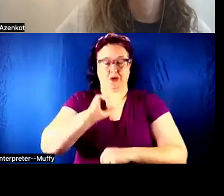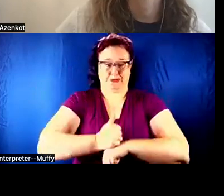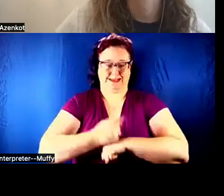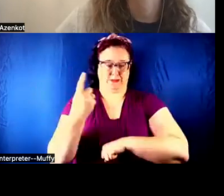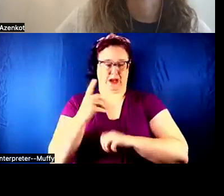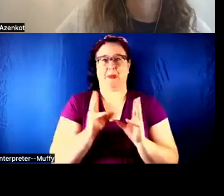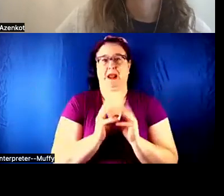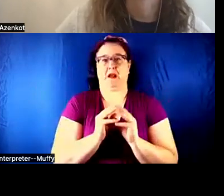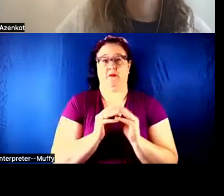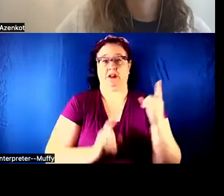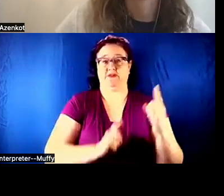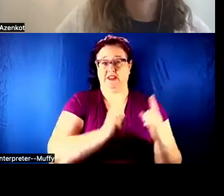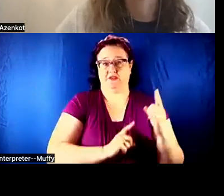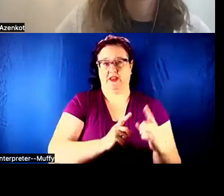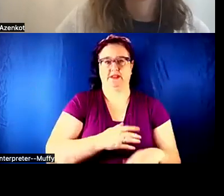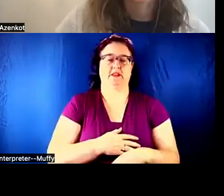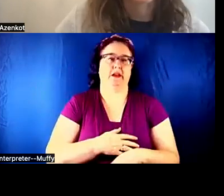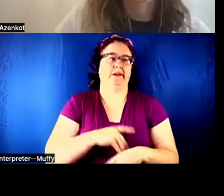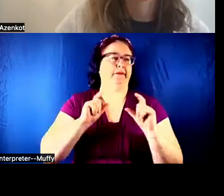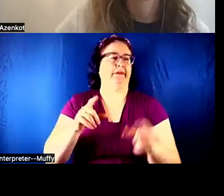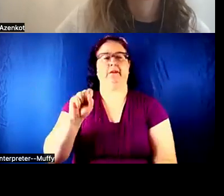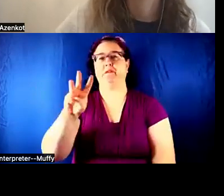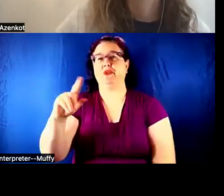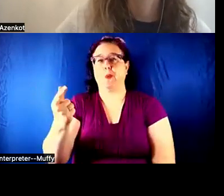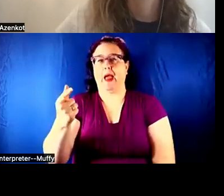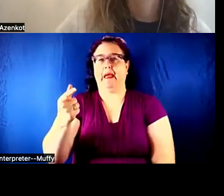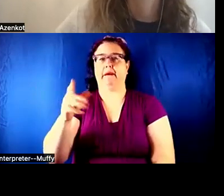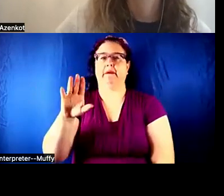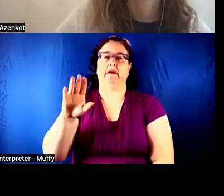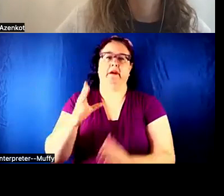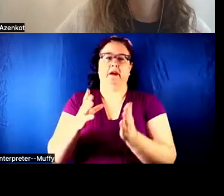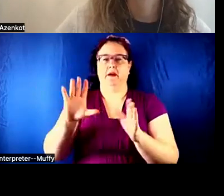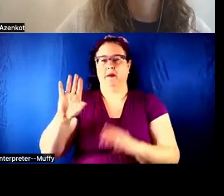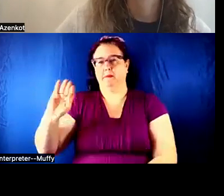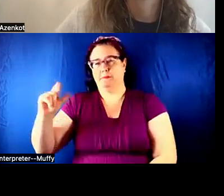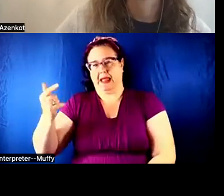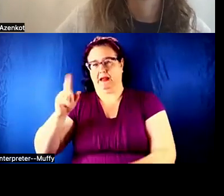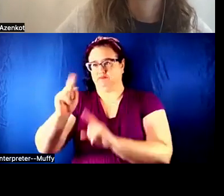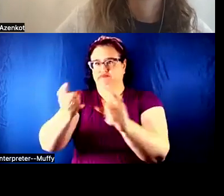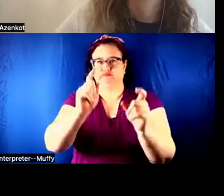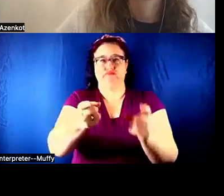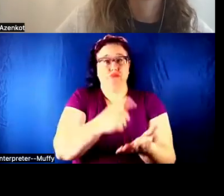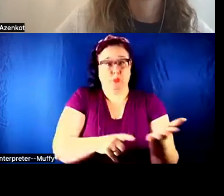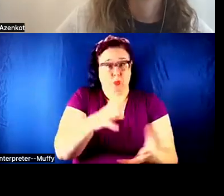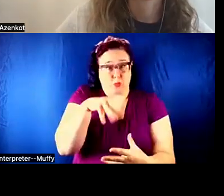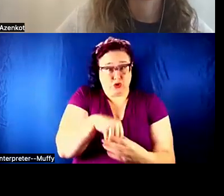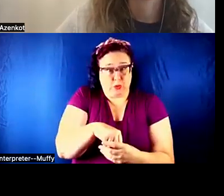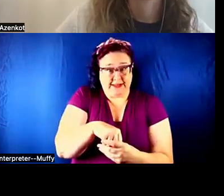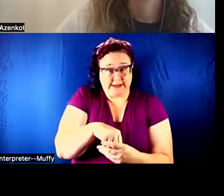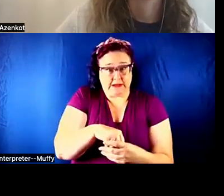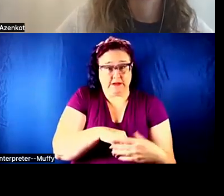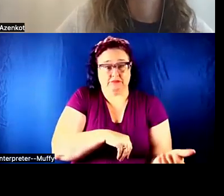out swag, a little gift, what would you like it to be? What do you think would be useful?